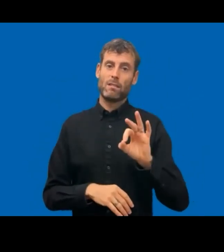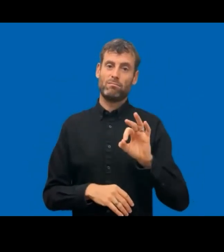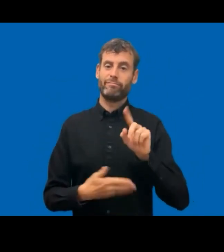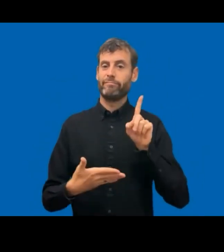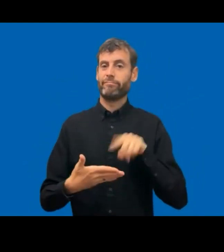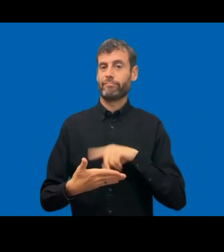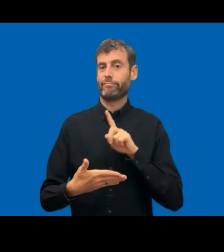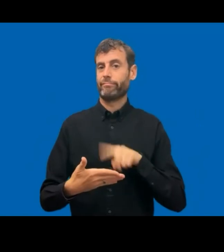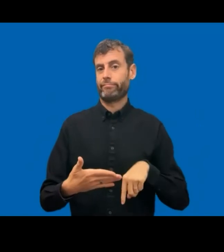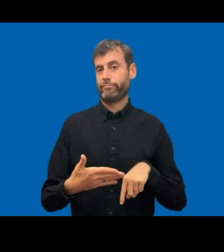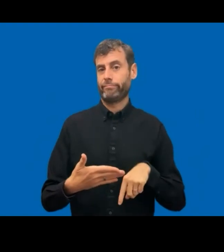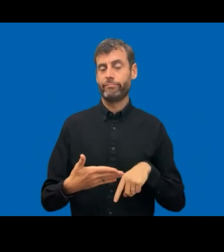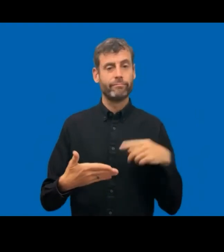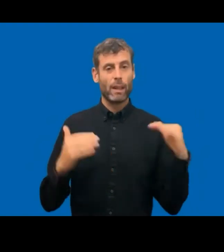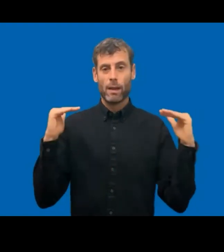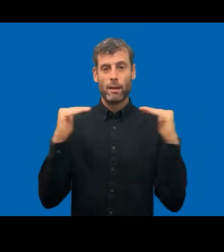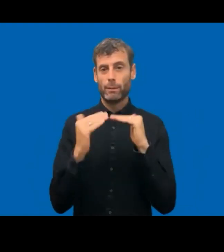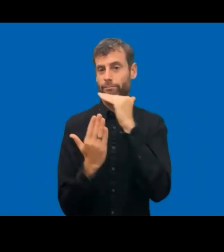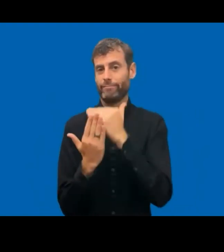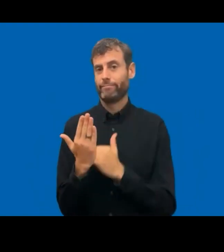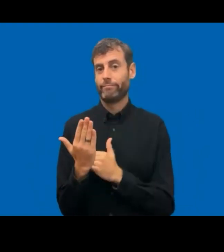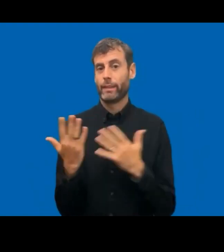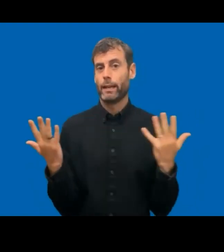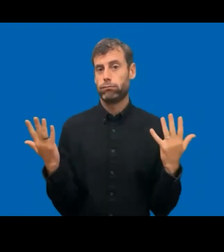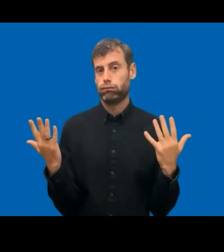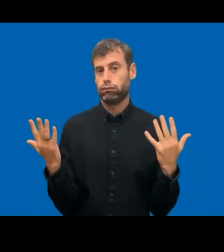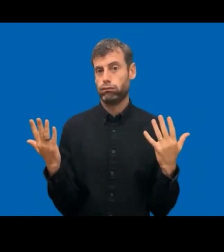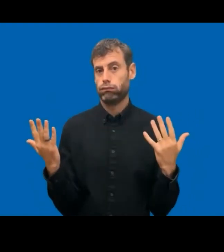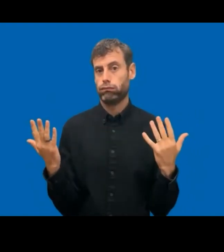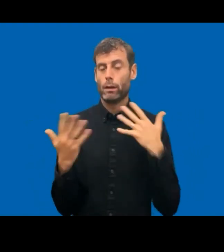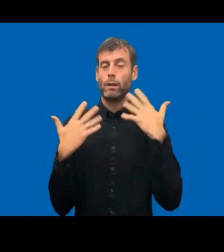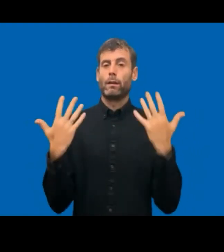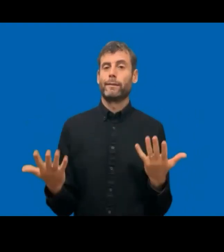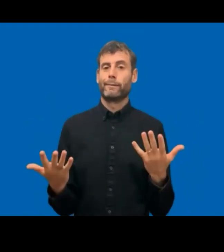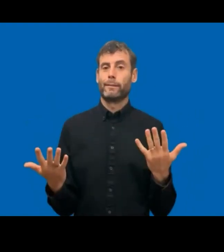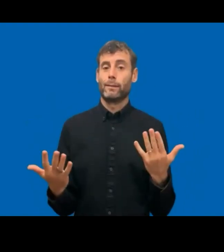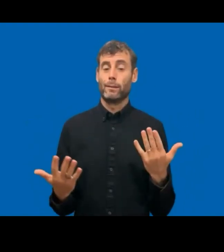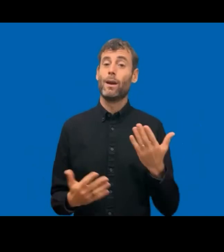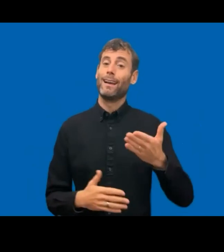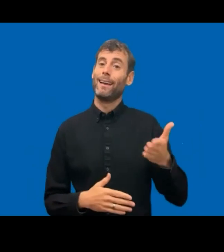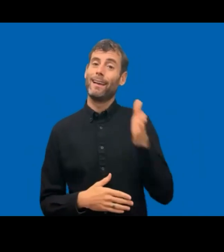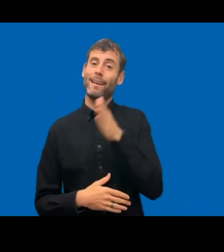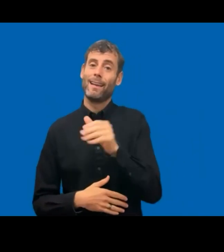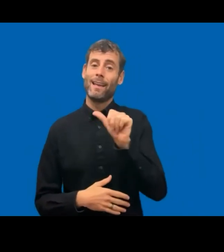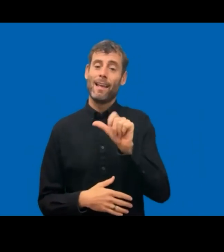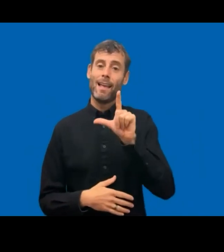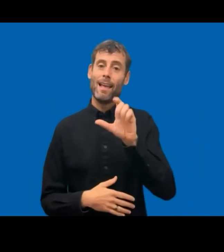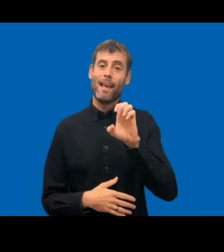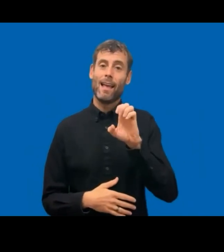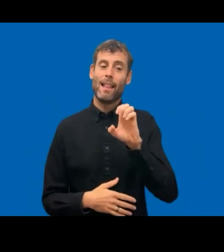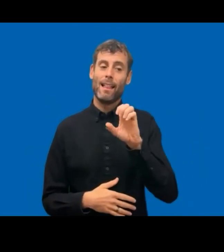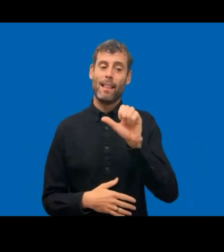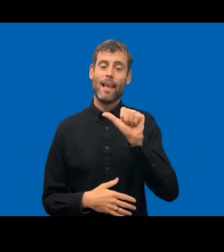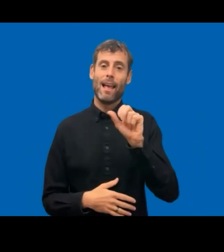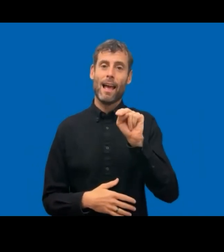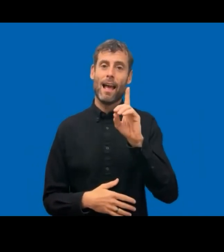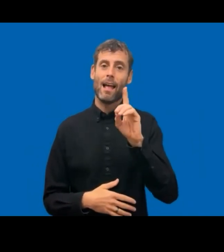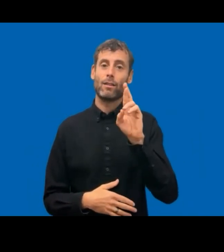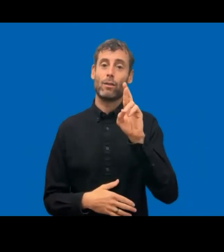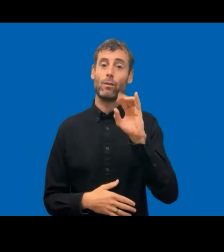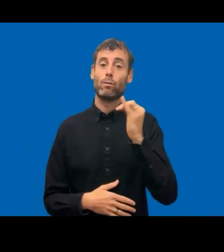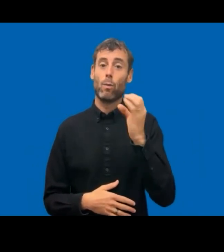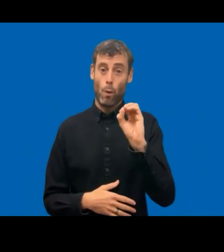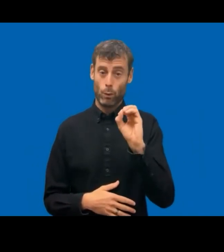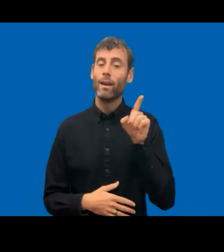is very consistent with what Alejandro was saying, that the solutions, as of now,